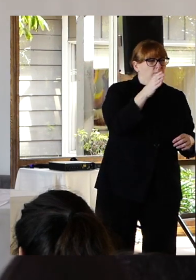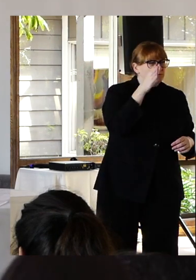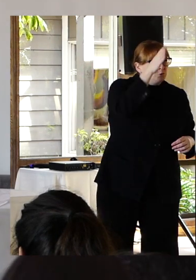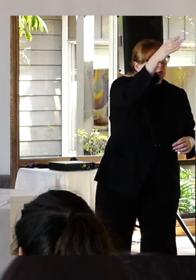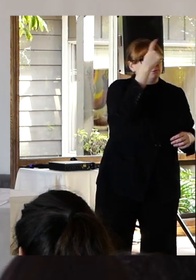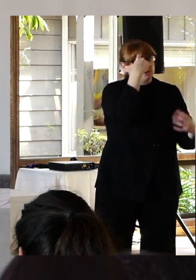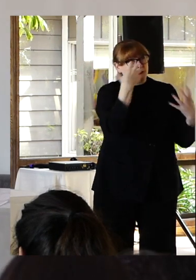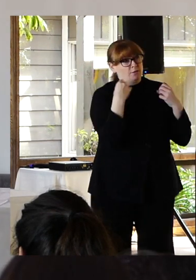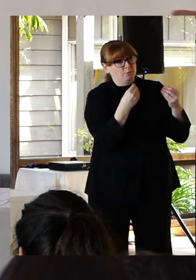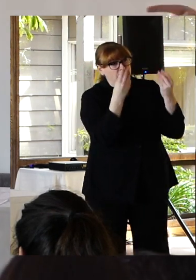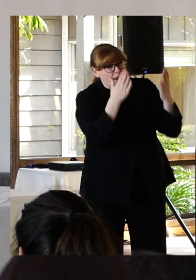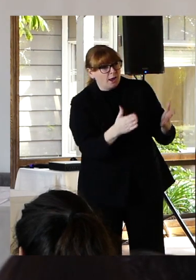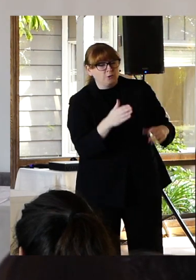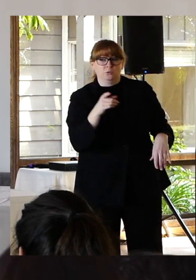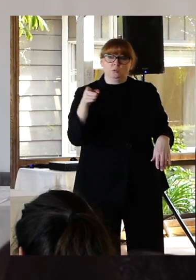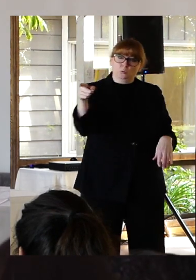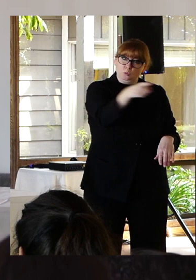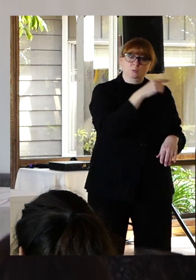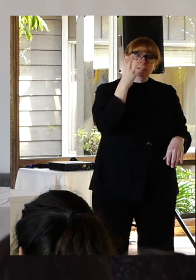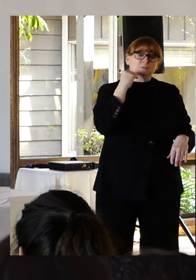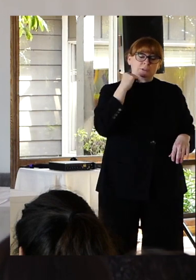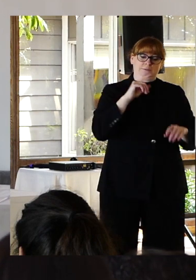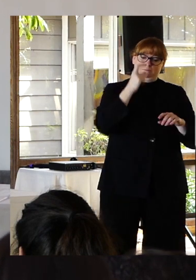health diagnoses to think about